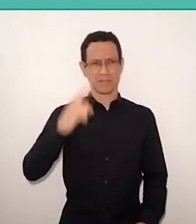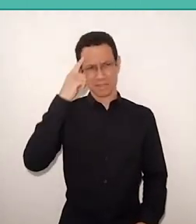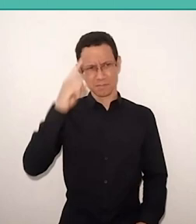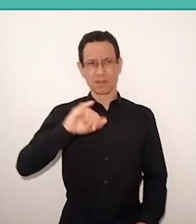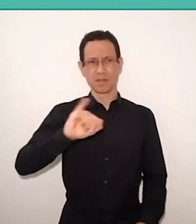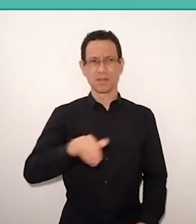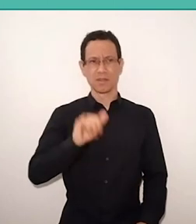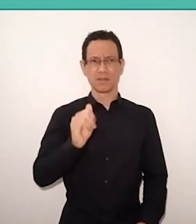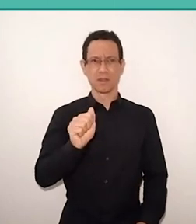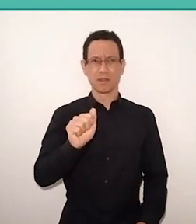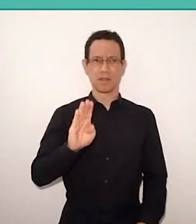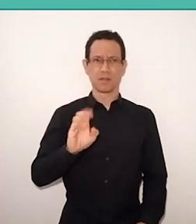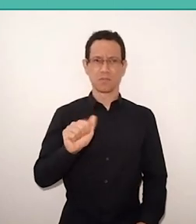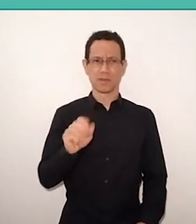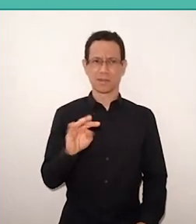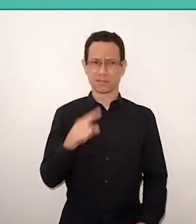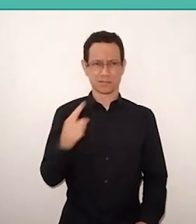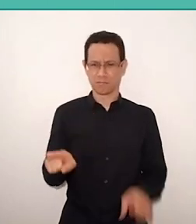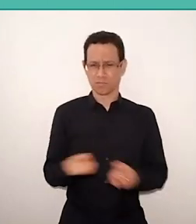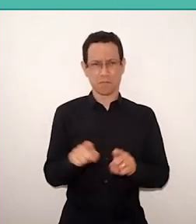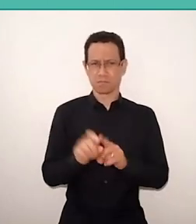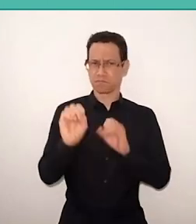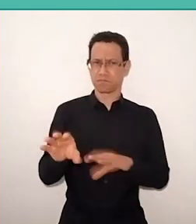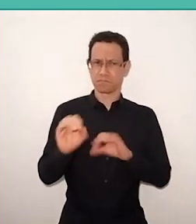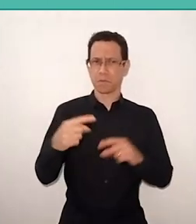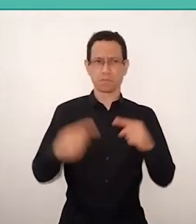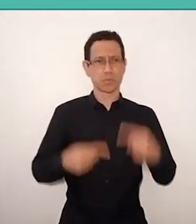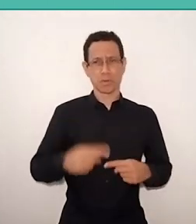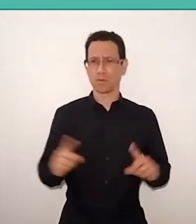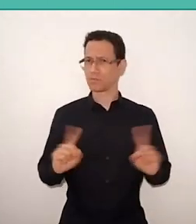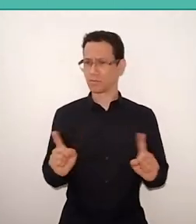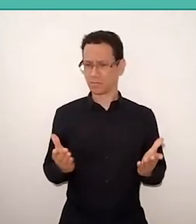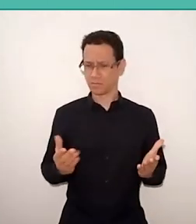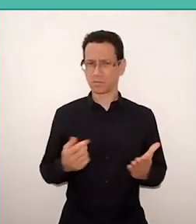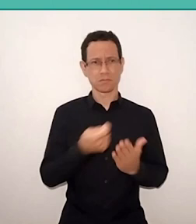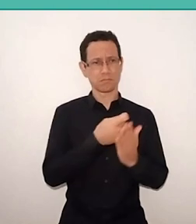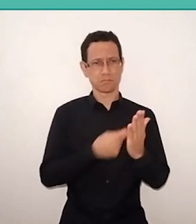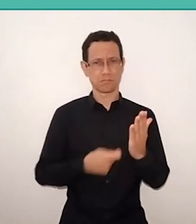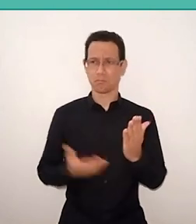you didn't go either politically literate. And yet you write so well, was literate.